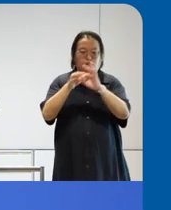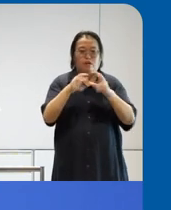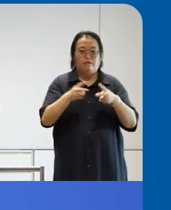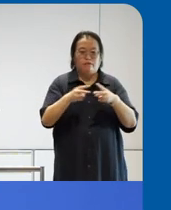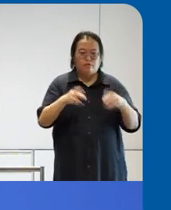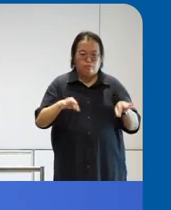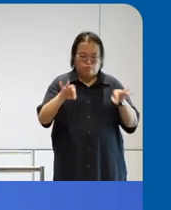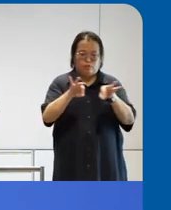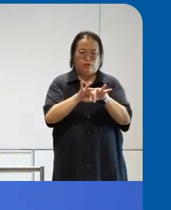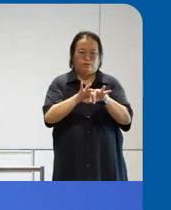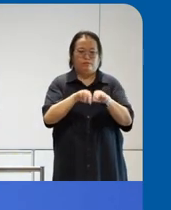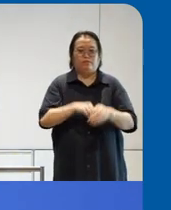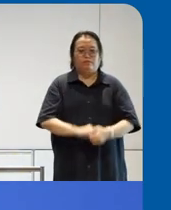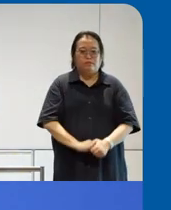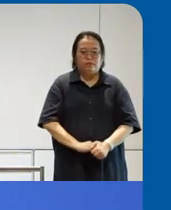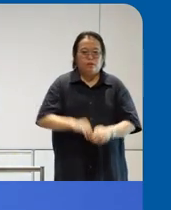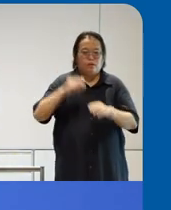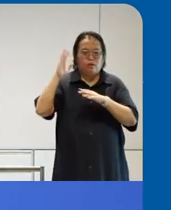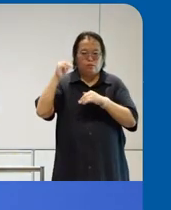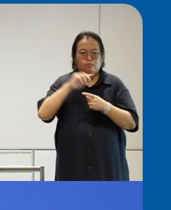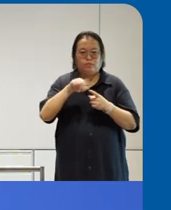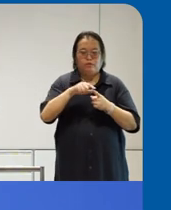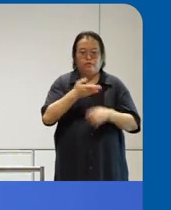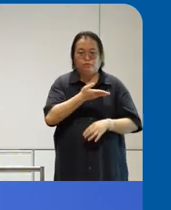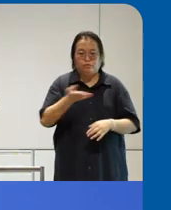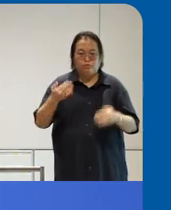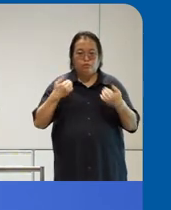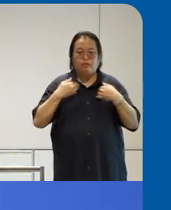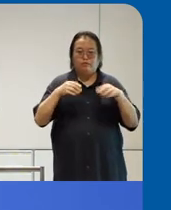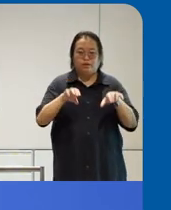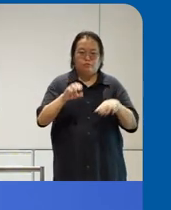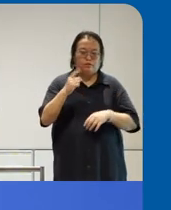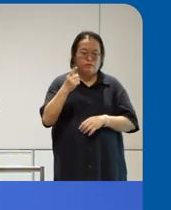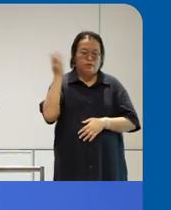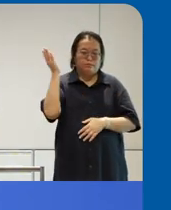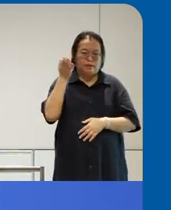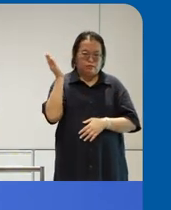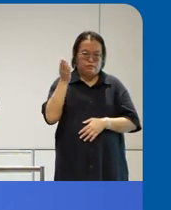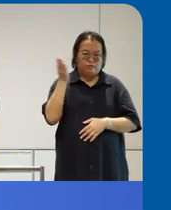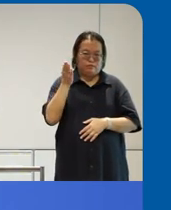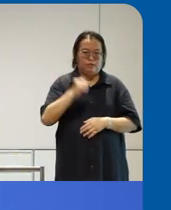hopefully when um all of you do have chance as as with the first panel um most of not all our